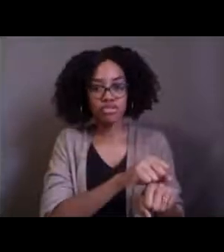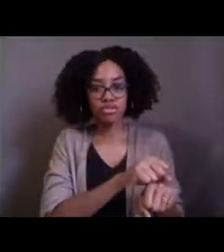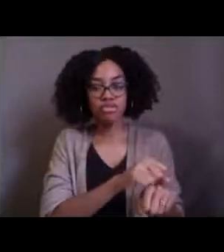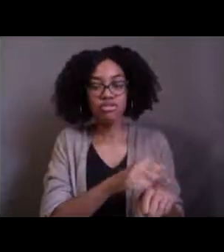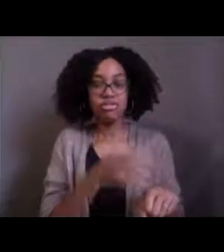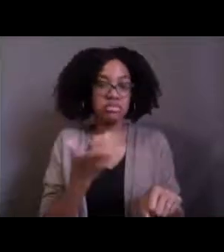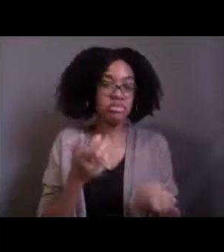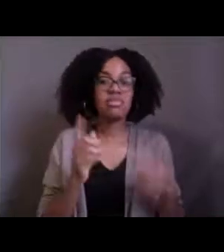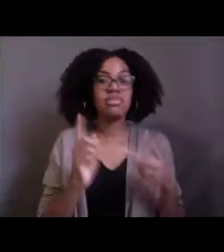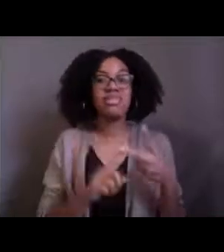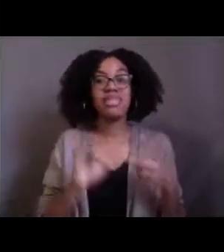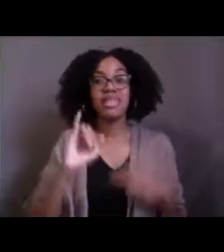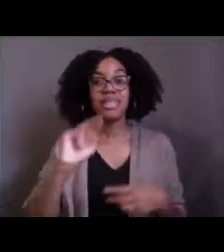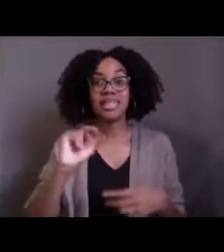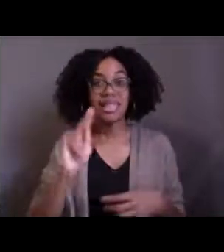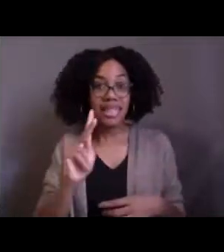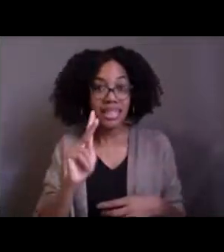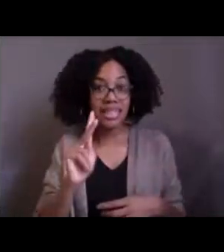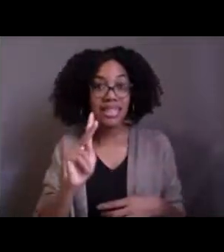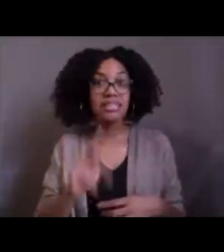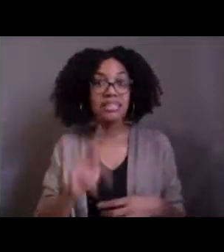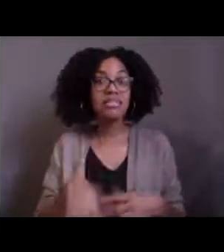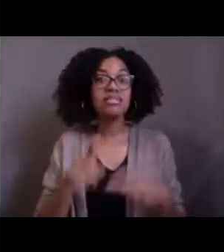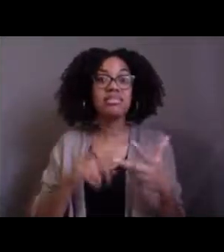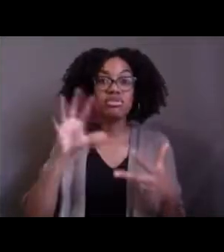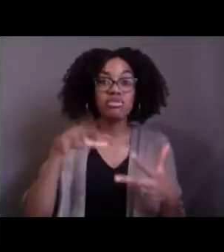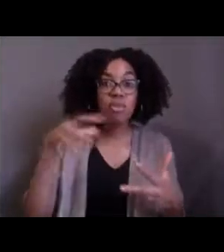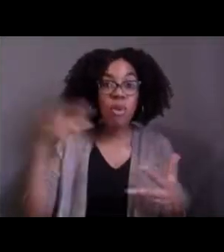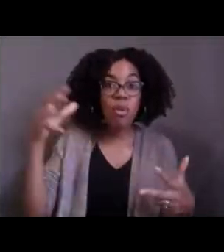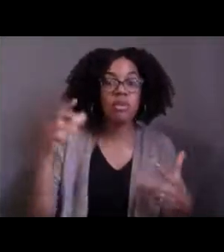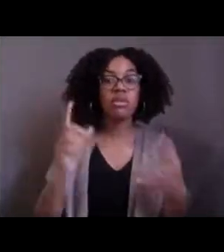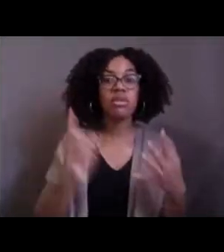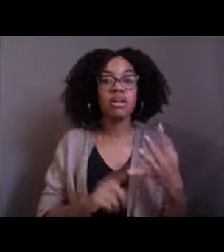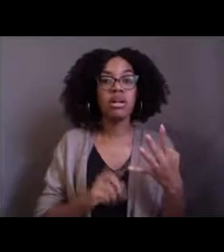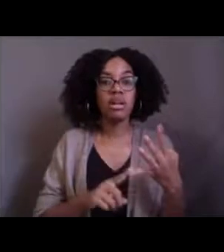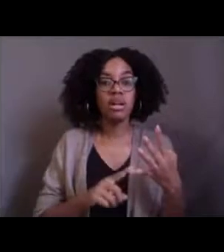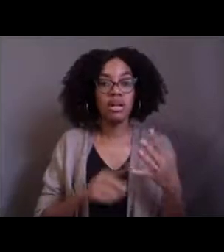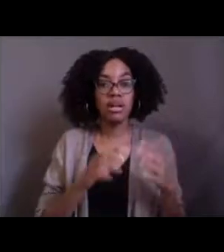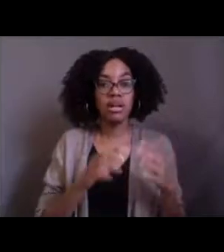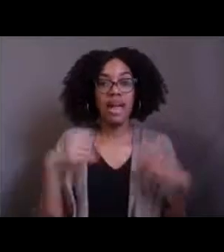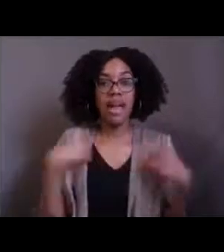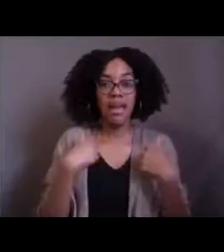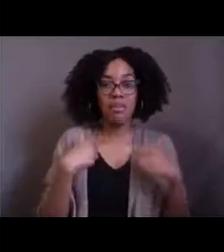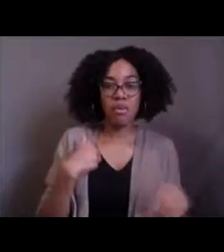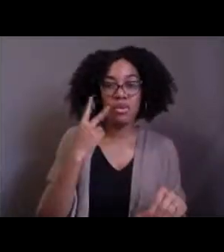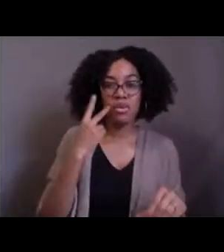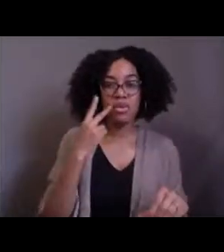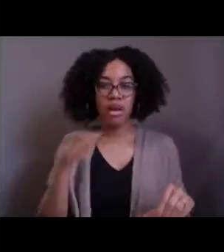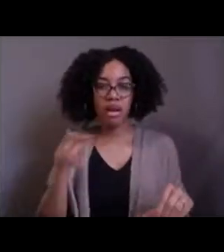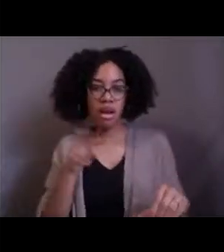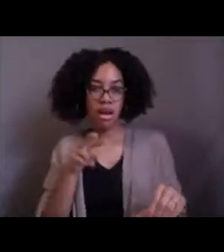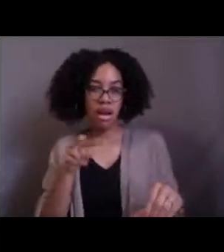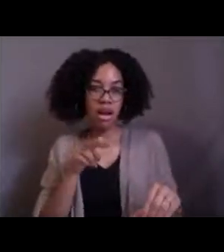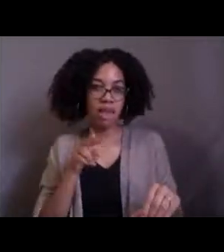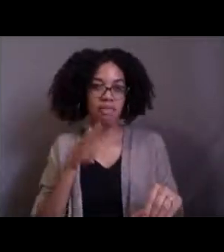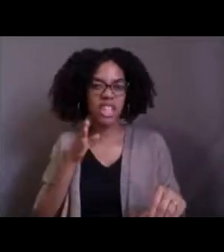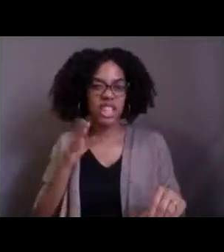Paul says a predator. Chris saw that the lurking fish erupted out of the sand